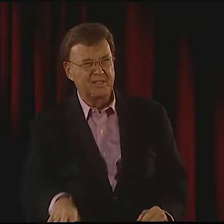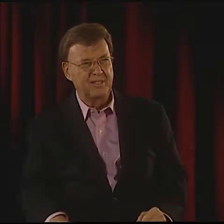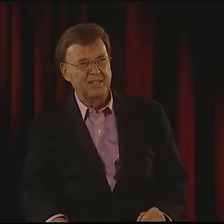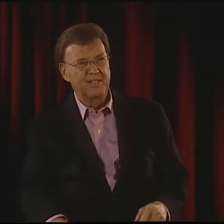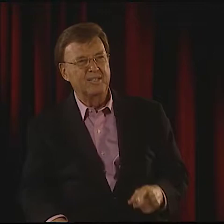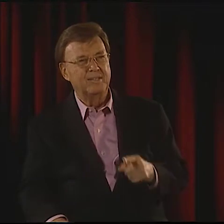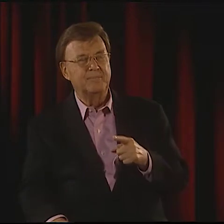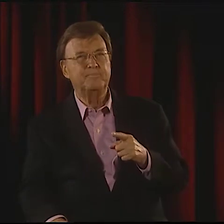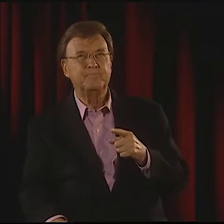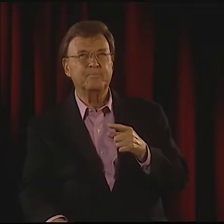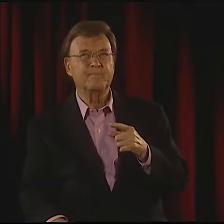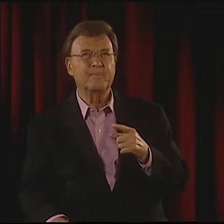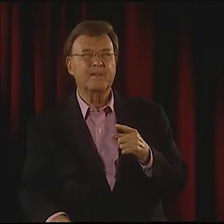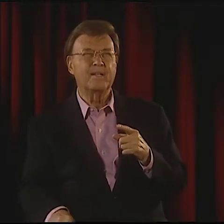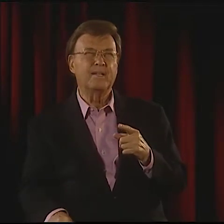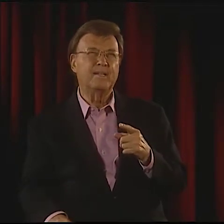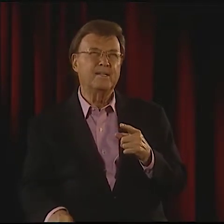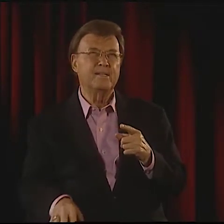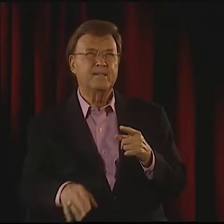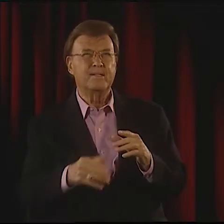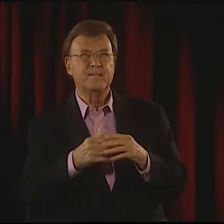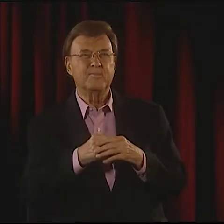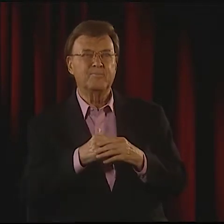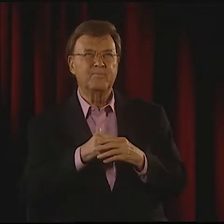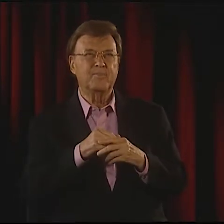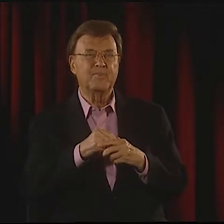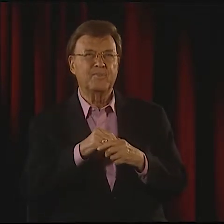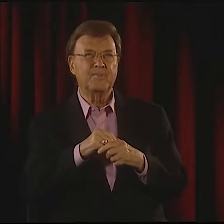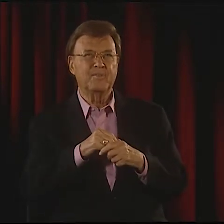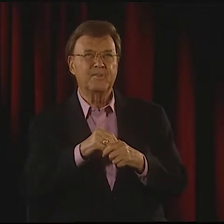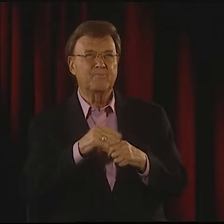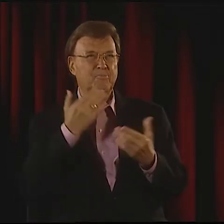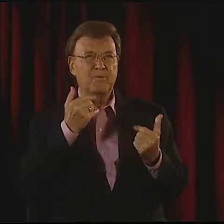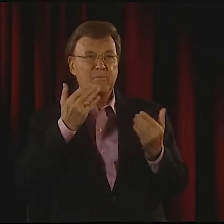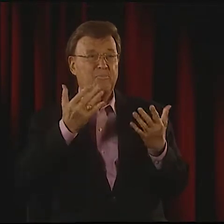NO. I DON'T WANT TO REPEAT MYSELF TO YOU IF YOU'VE ALREADY SEEN IT.